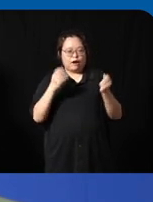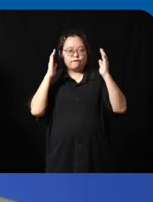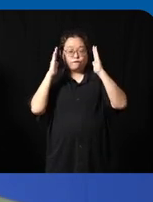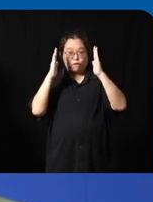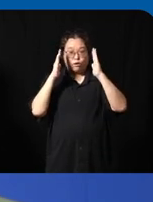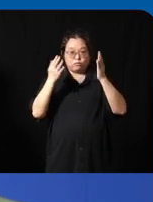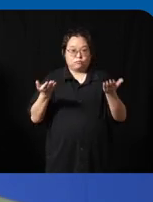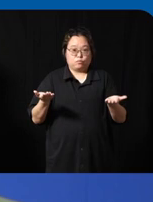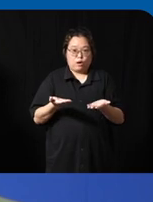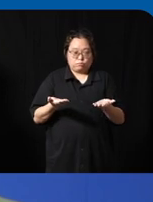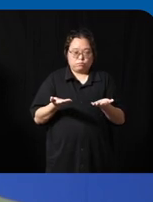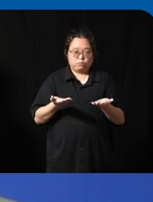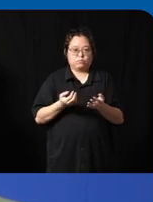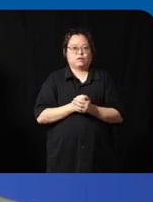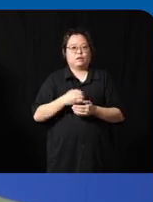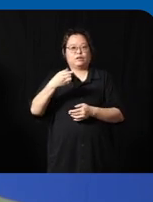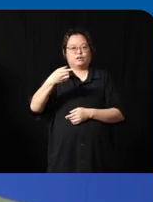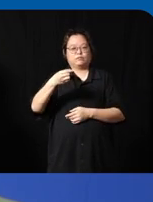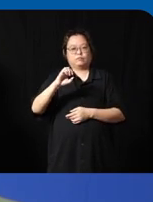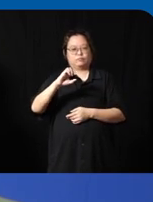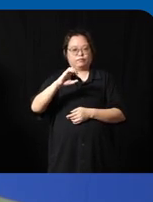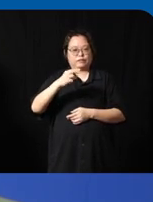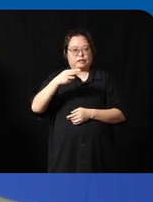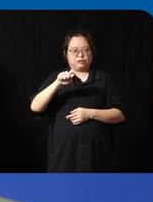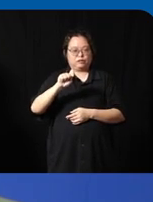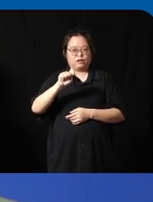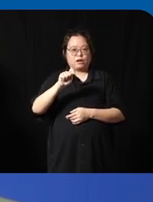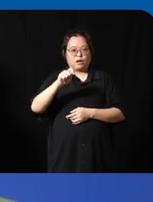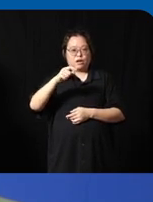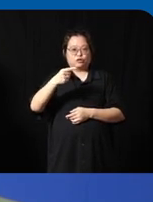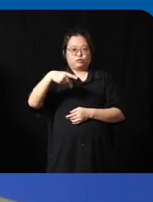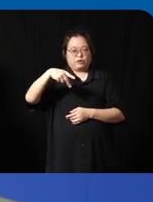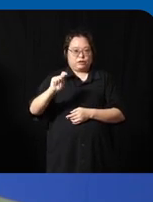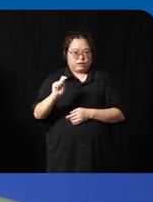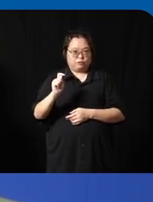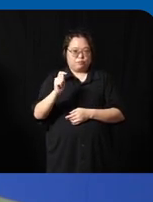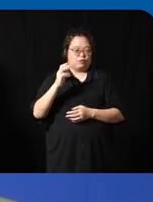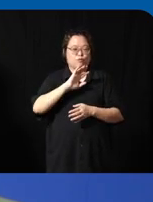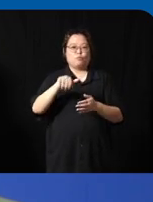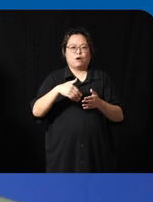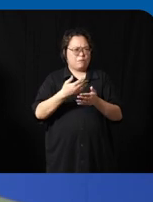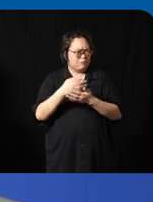everyone is about check gbt right everyone is using it now to uh seeing how it can be applied